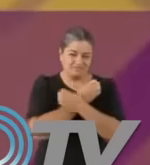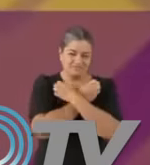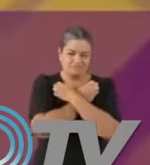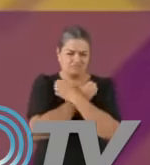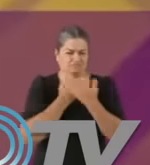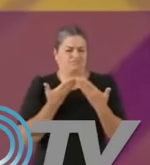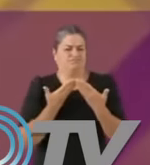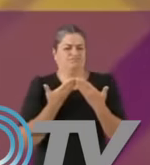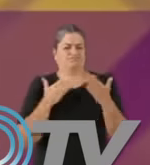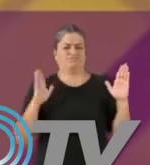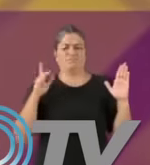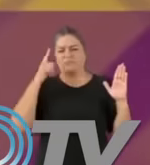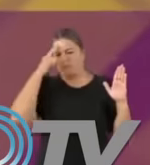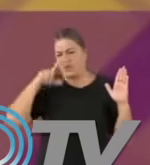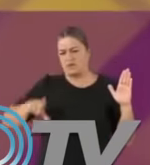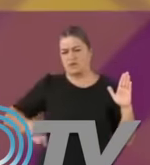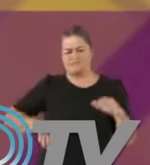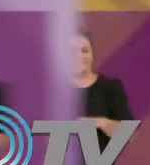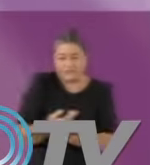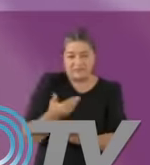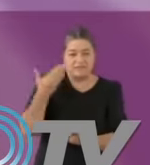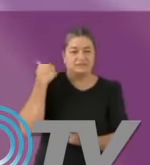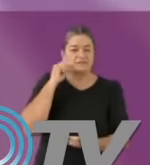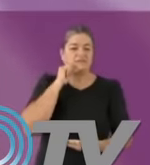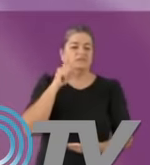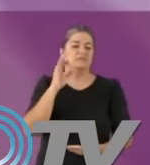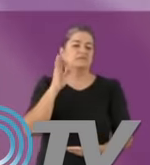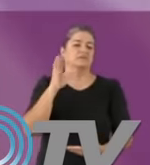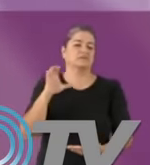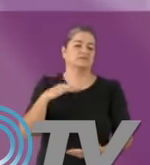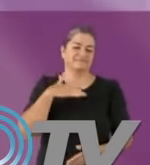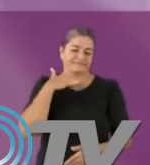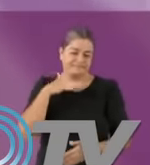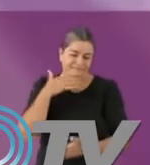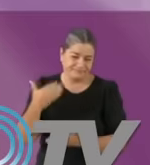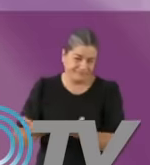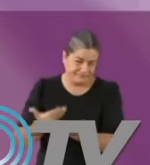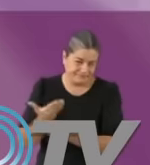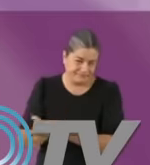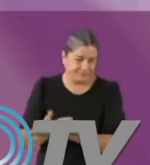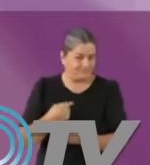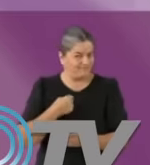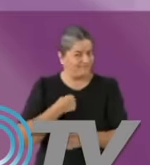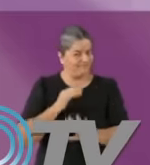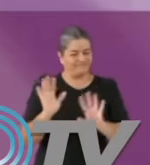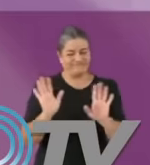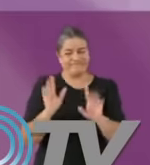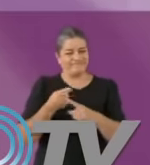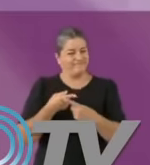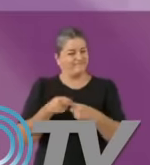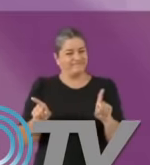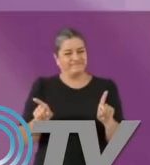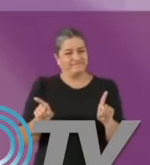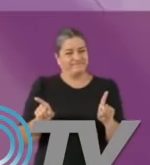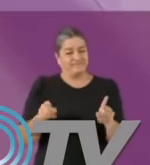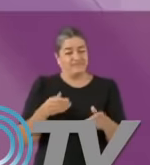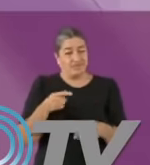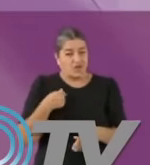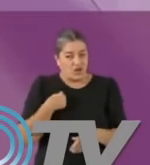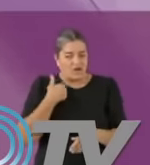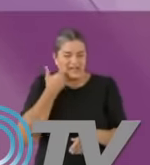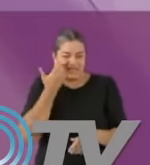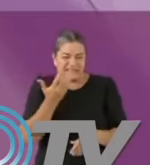and gave more time to Sochil Galvez this coming Sunday again A second presidential debate will be held